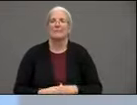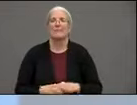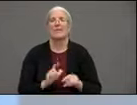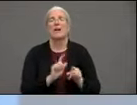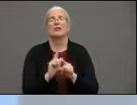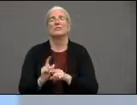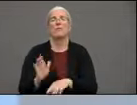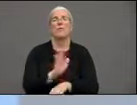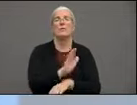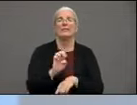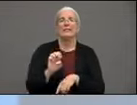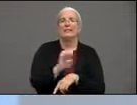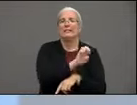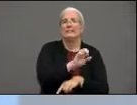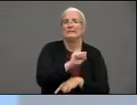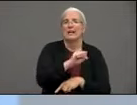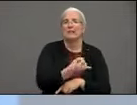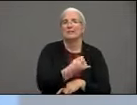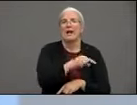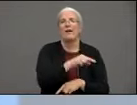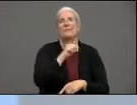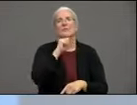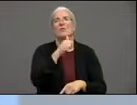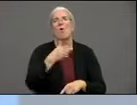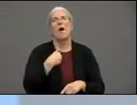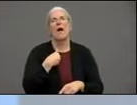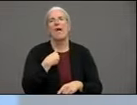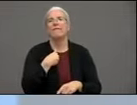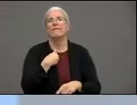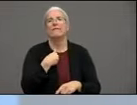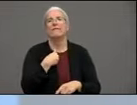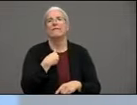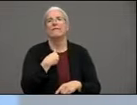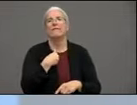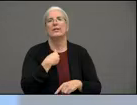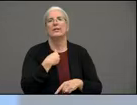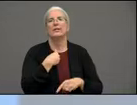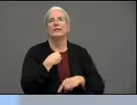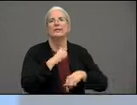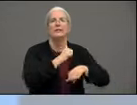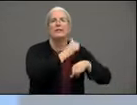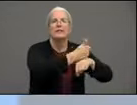have the infrastructure in some schools to separate by six feet or rotate